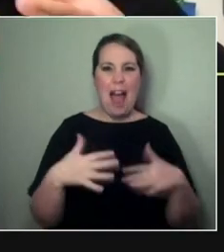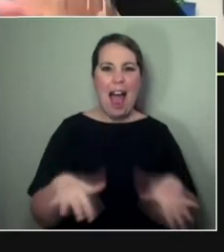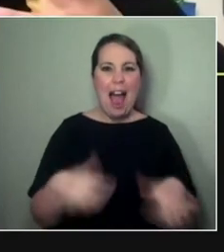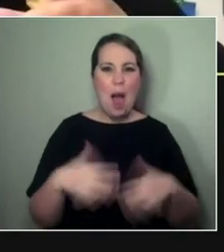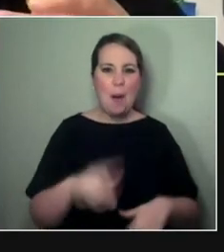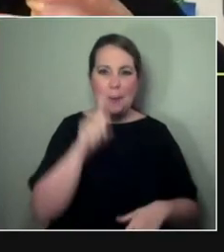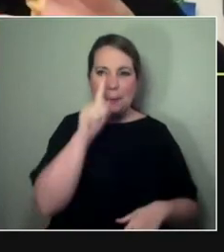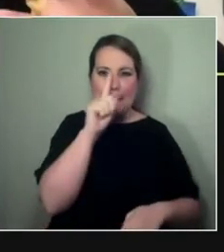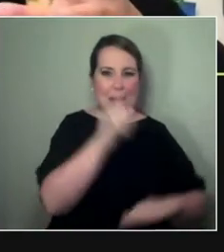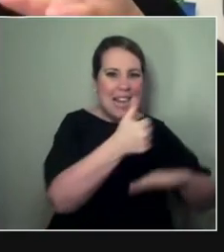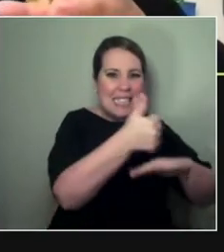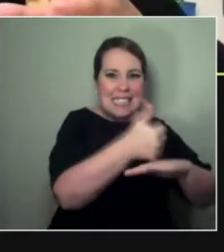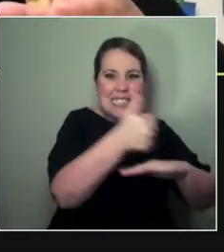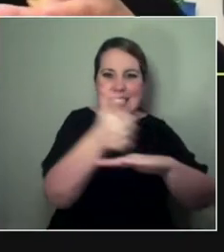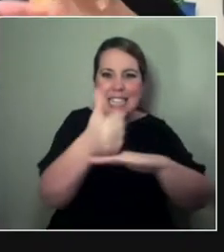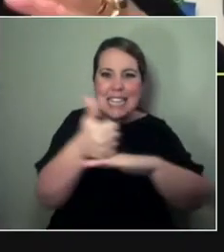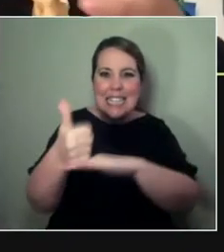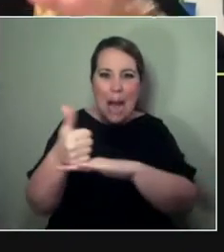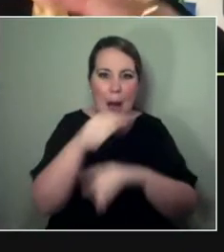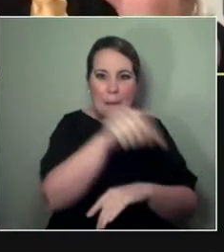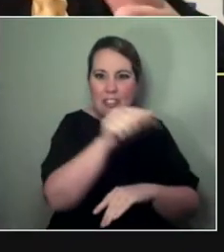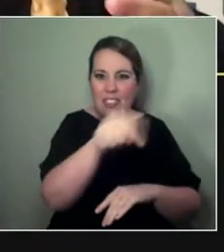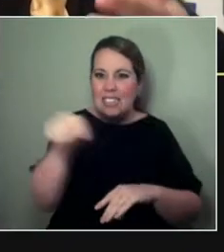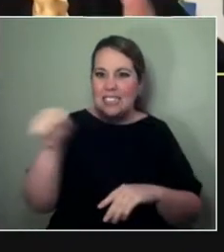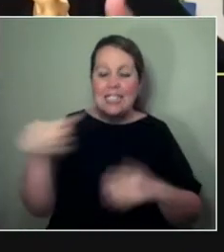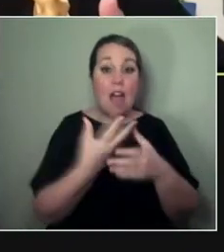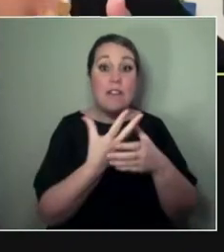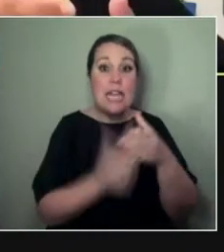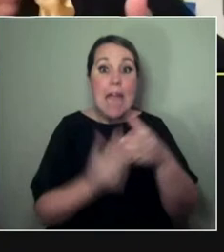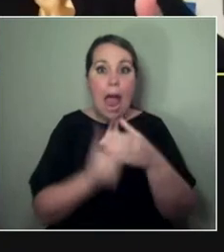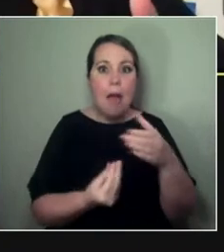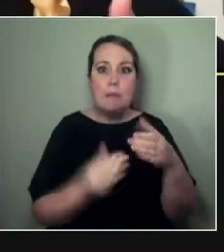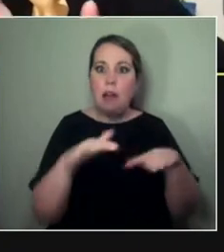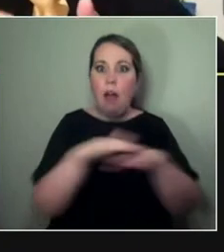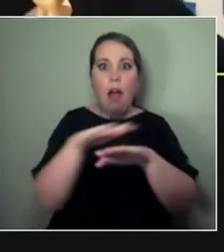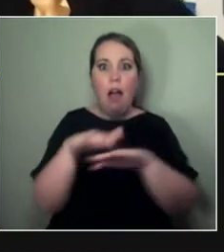and we can understand what we can do to kind of